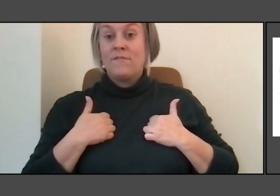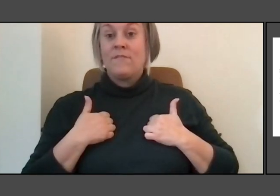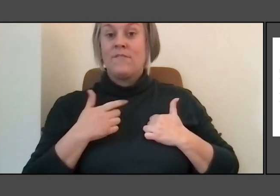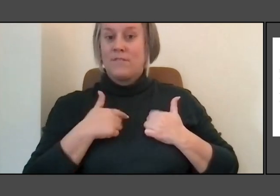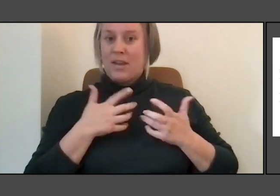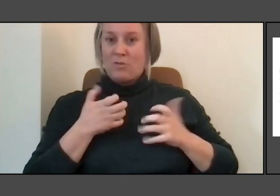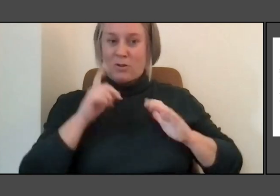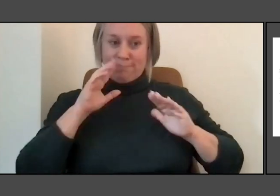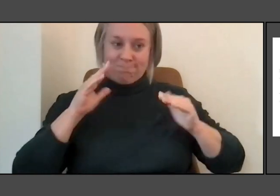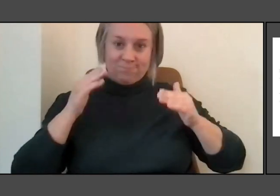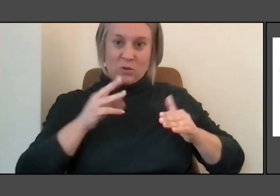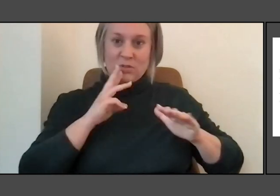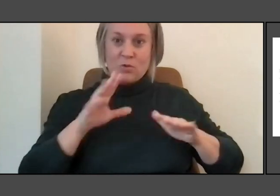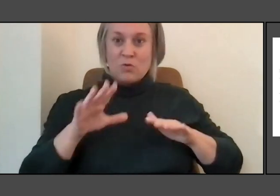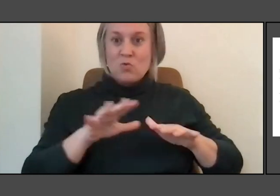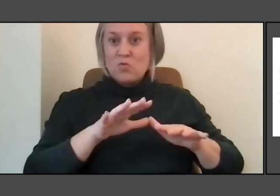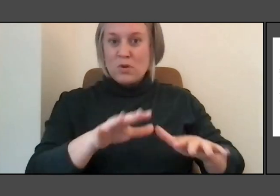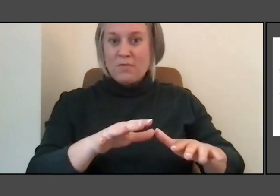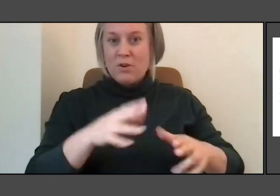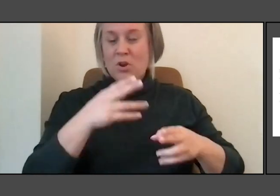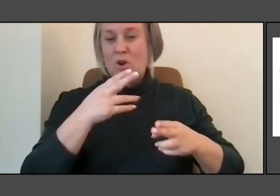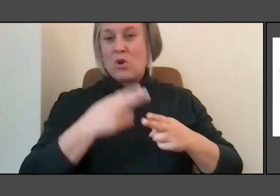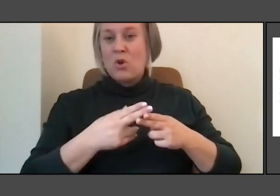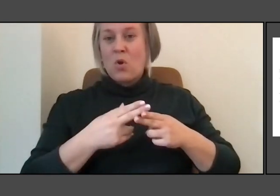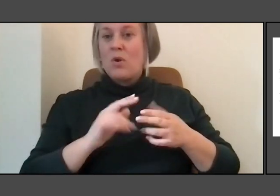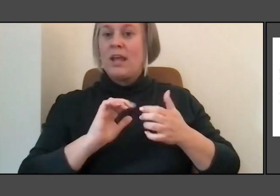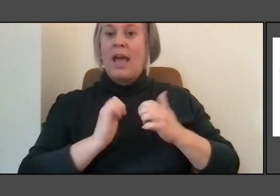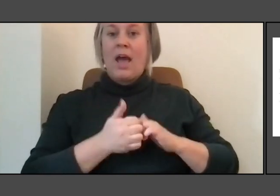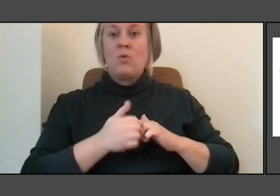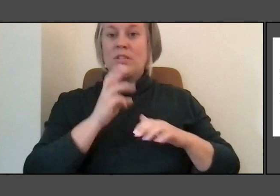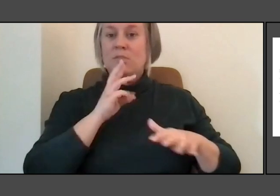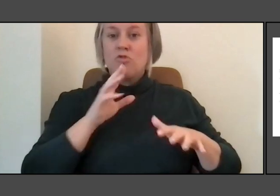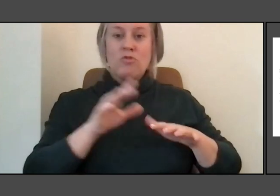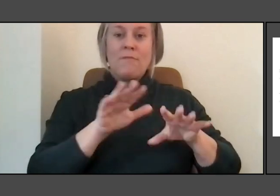how does a River overflow its banks And it's the Ohio river